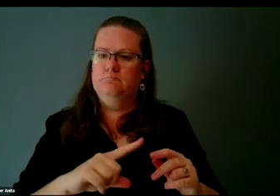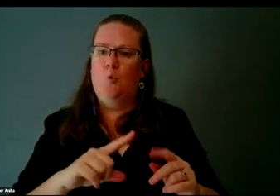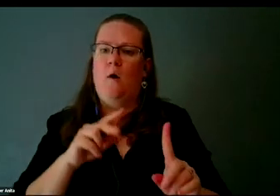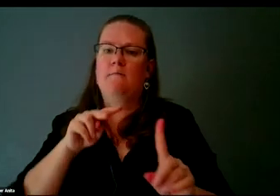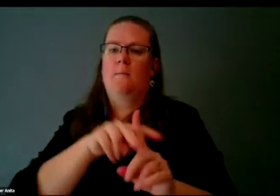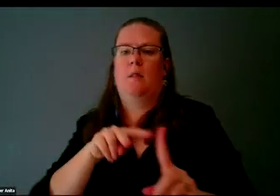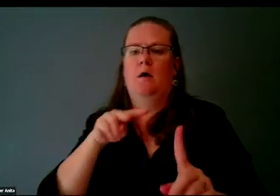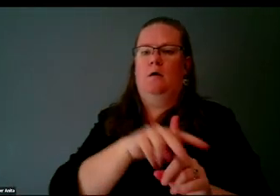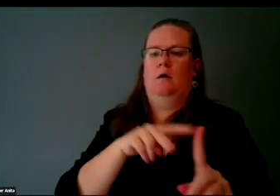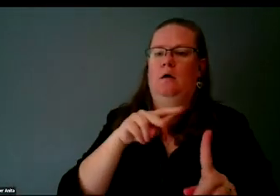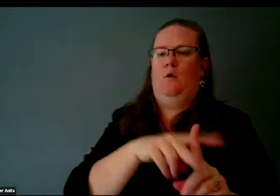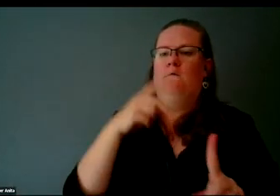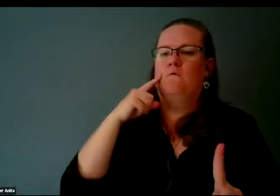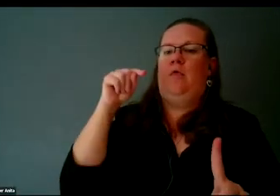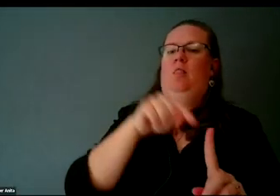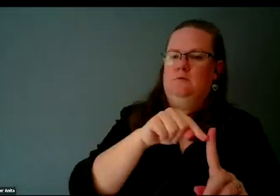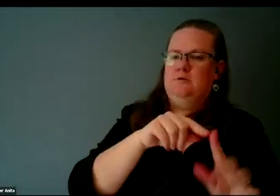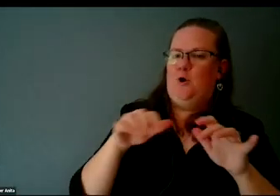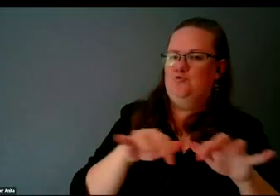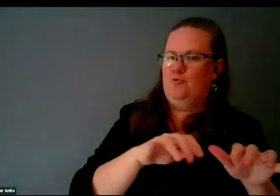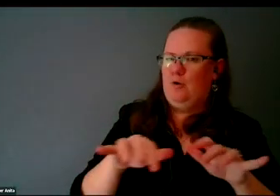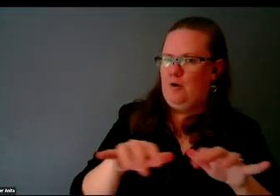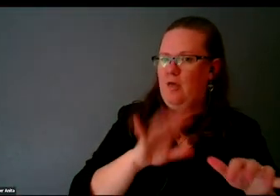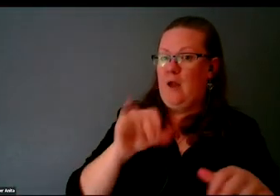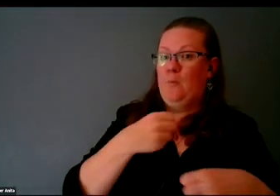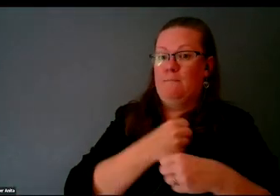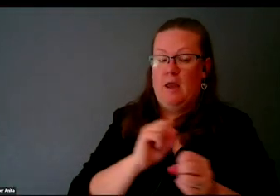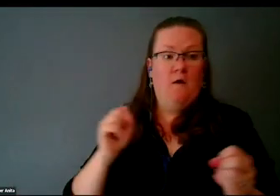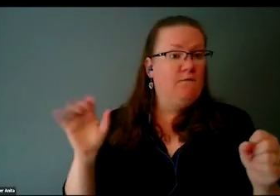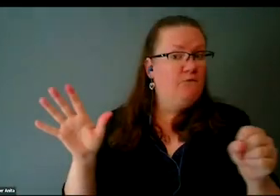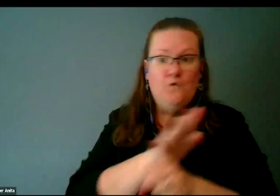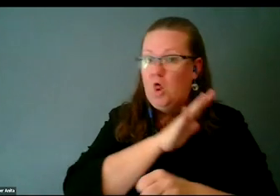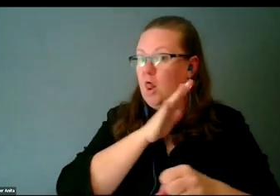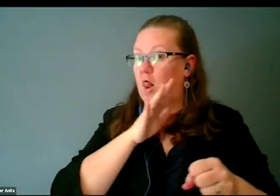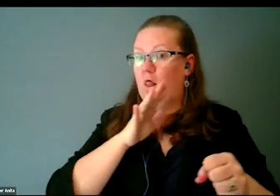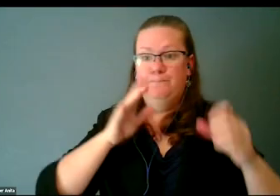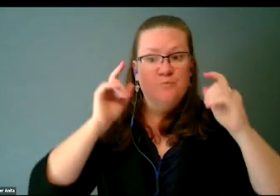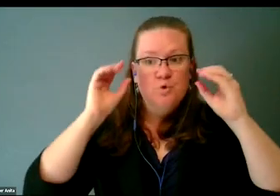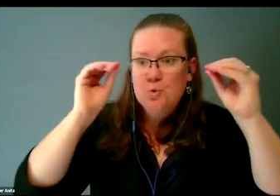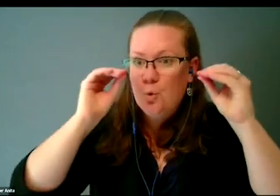that were making straight-up full-on tutorial guides for other blind users.